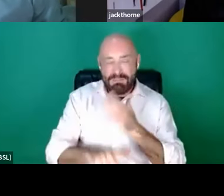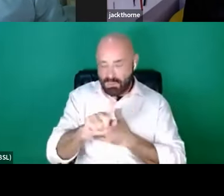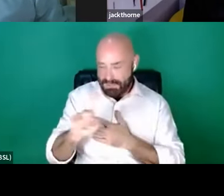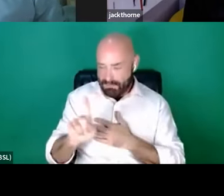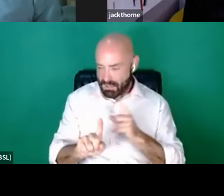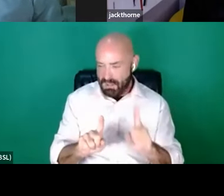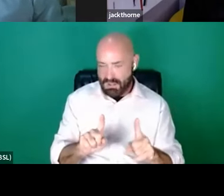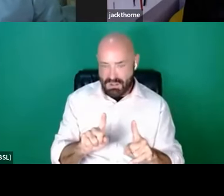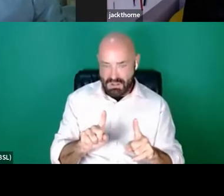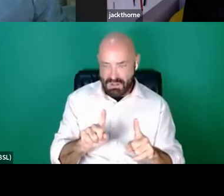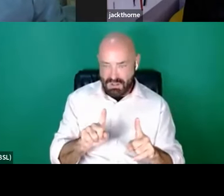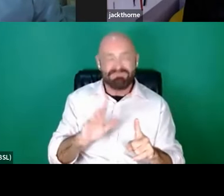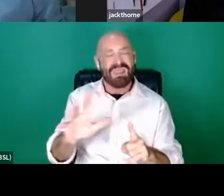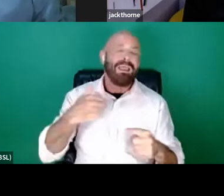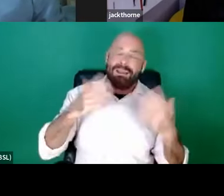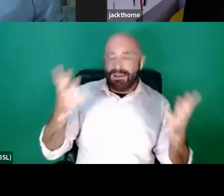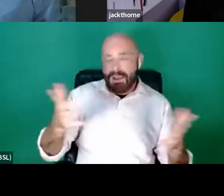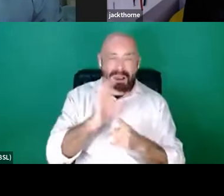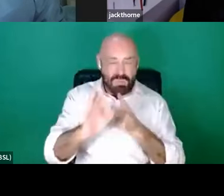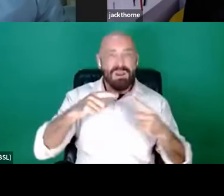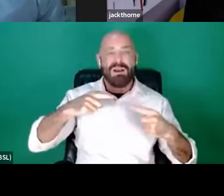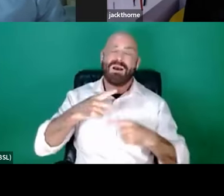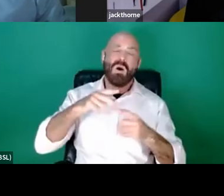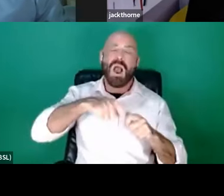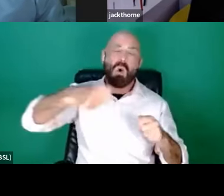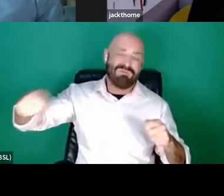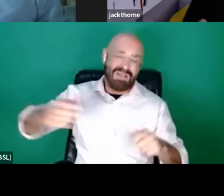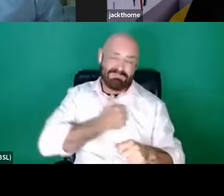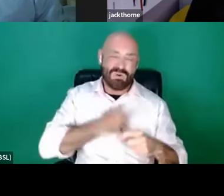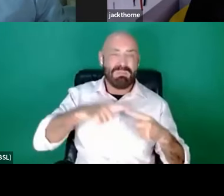for longevity. That is my waffling way of saying I hope for longevity for people.